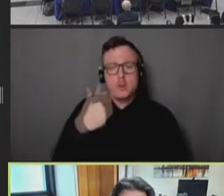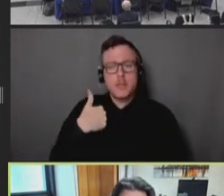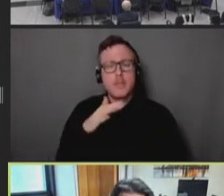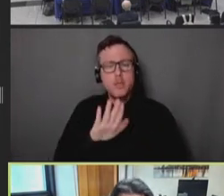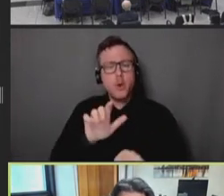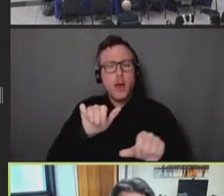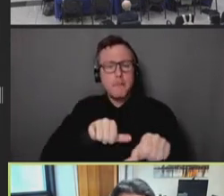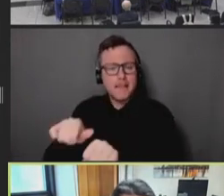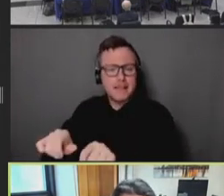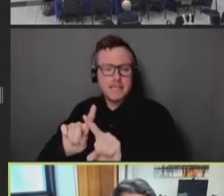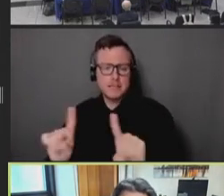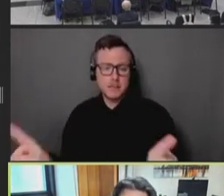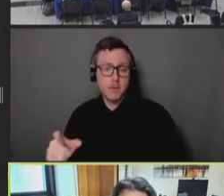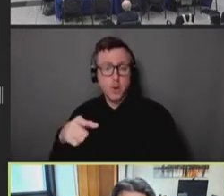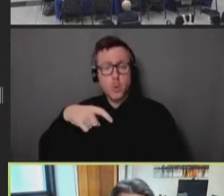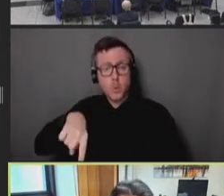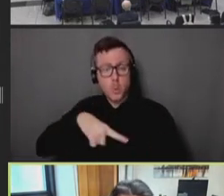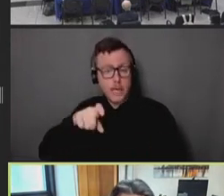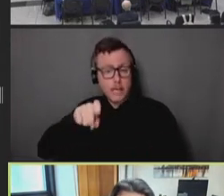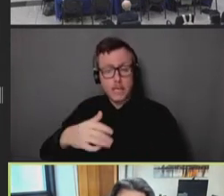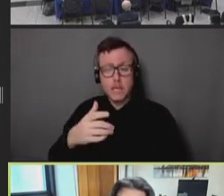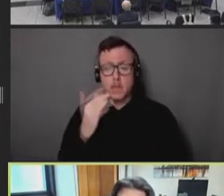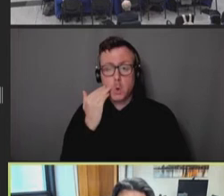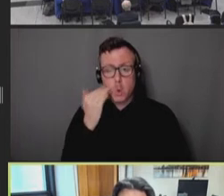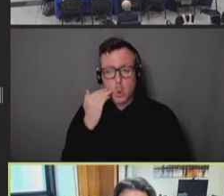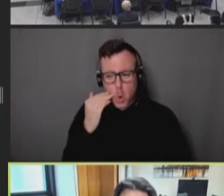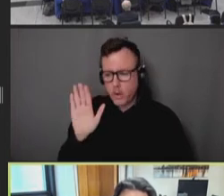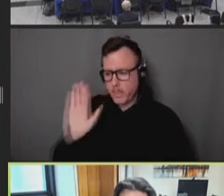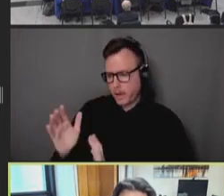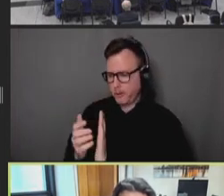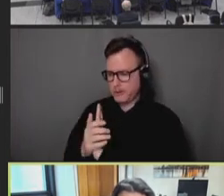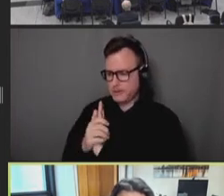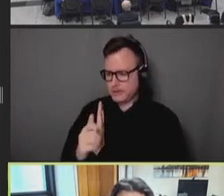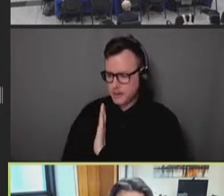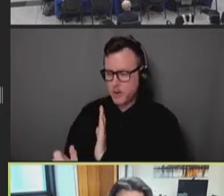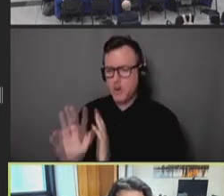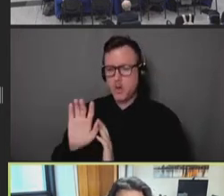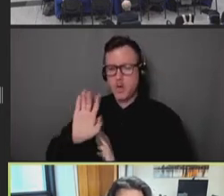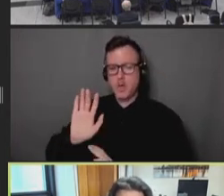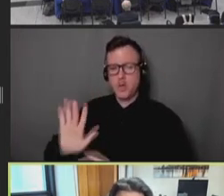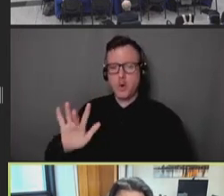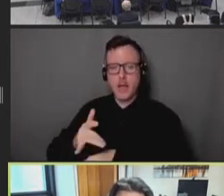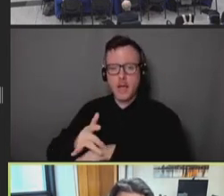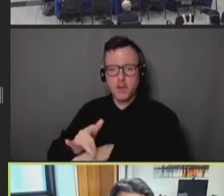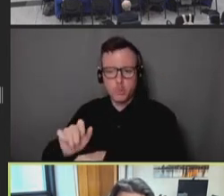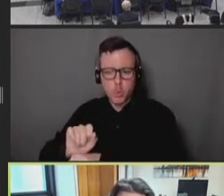need to be mapping and understanding what are our assets, in terms of delivering on equity,